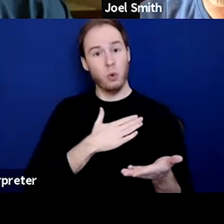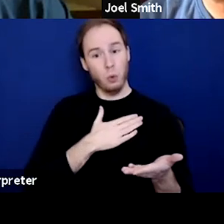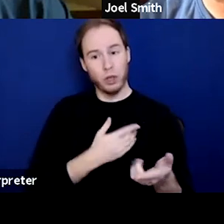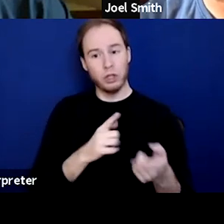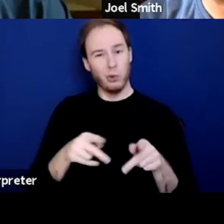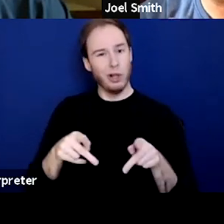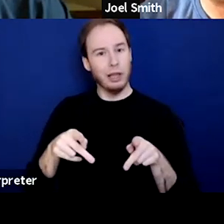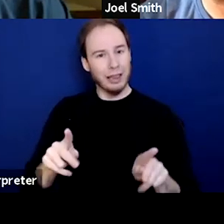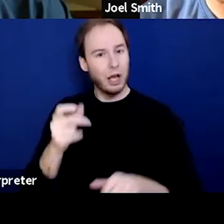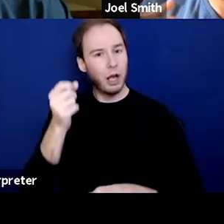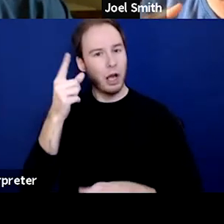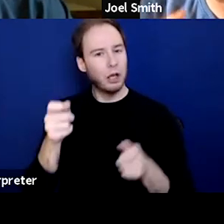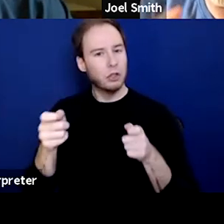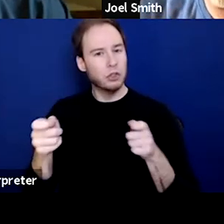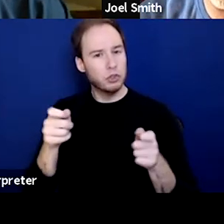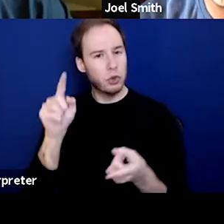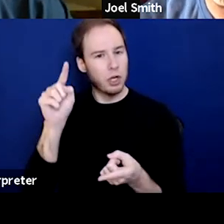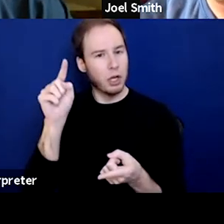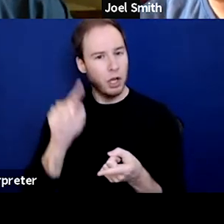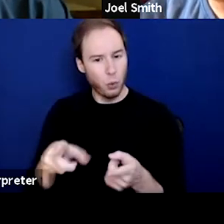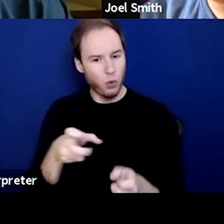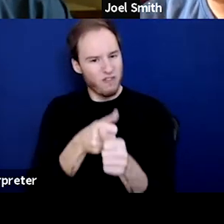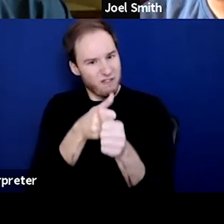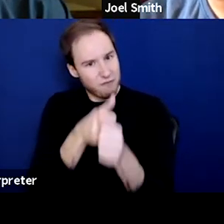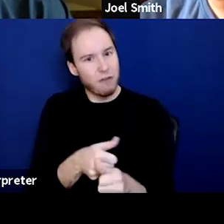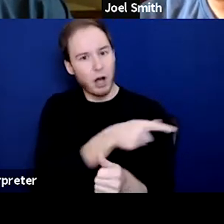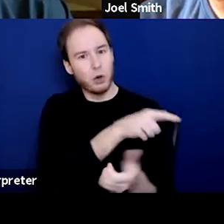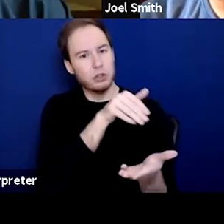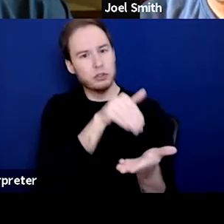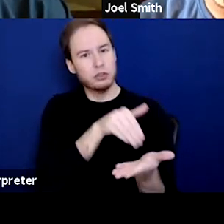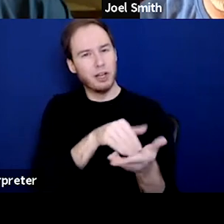They wanted to do it with a doctors support.